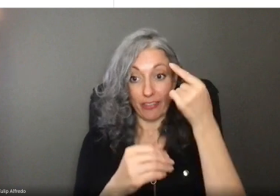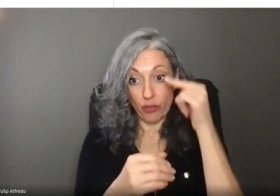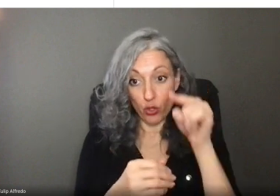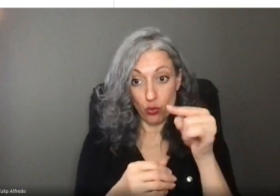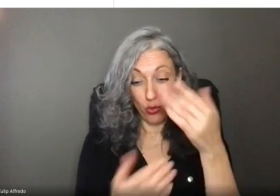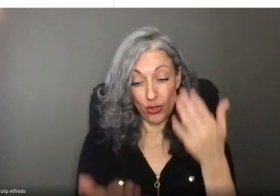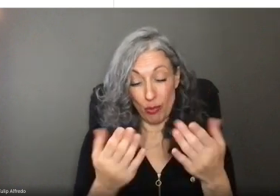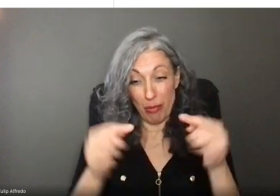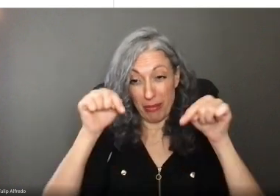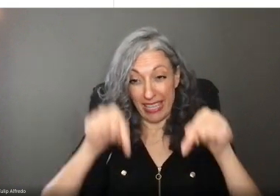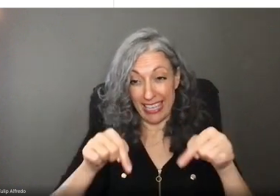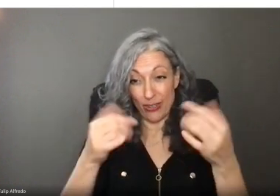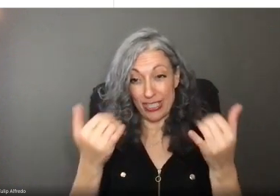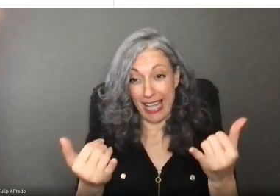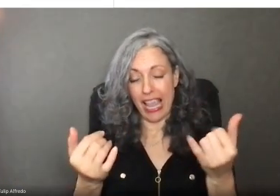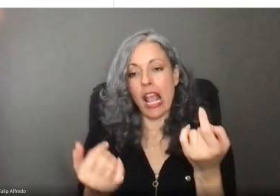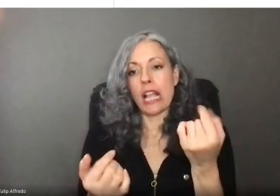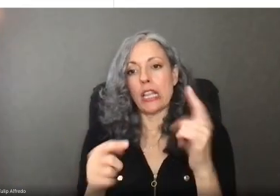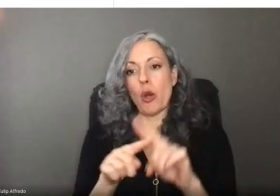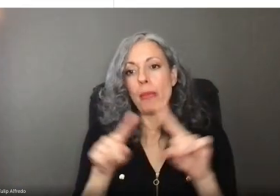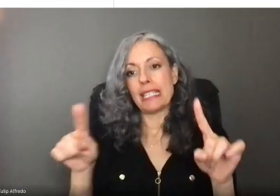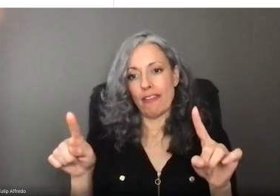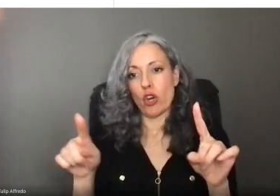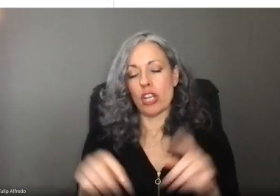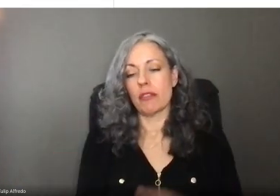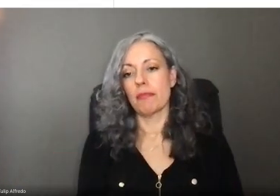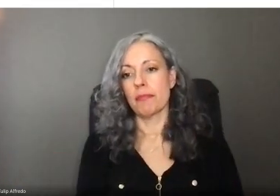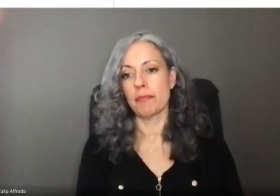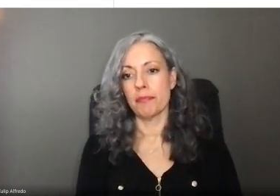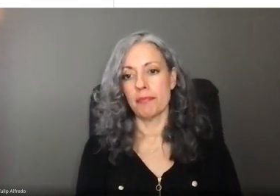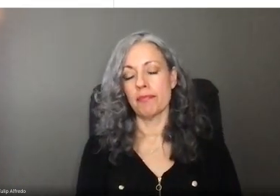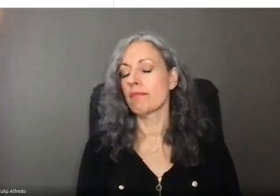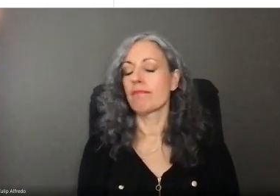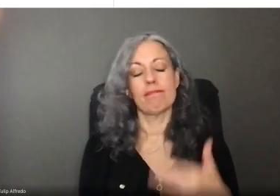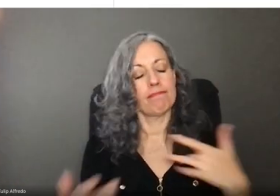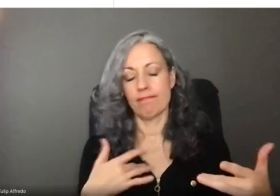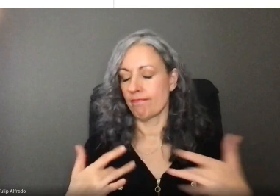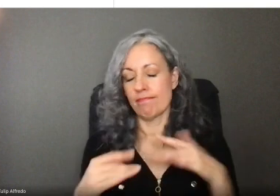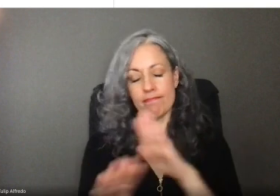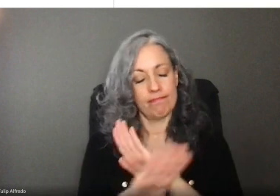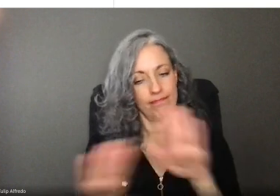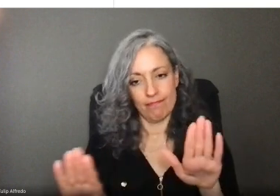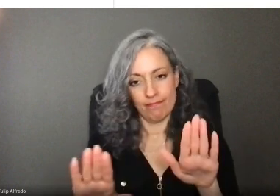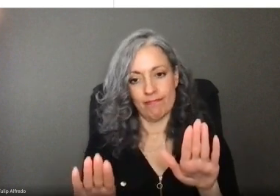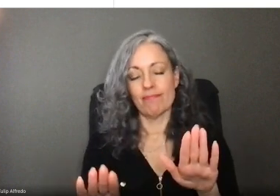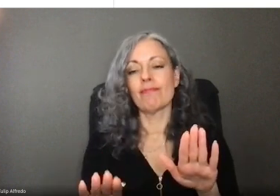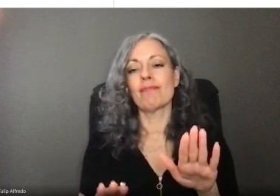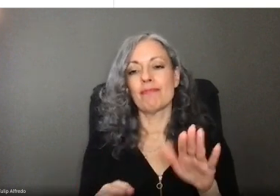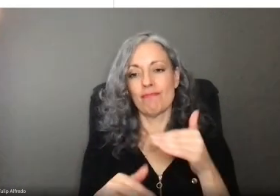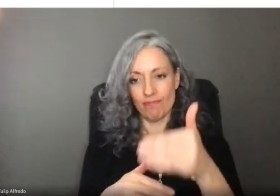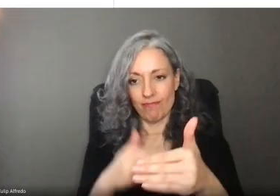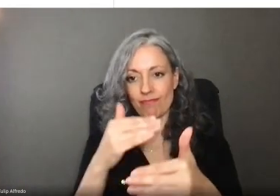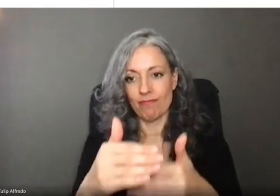So what you see maybe a little different from the screens we show you today. Don't worry, the basic steps will be the same.